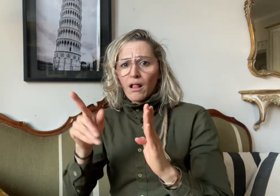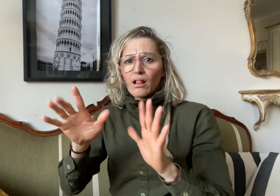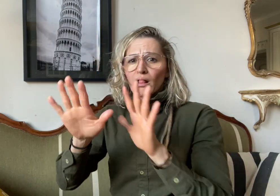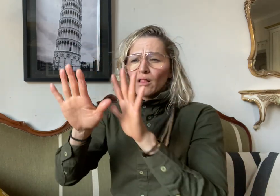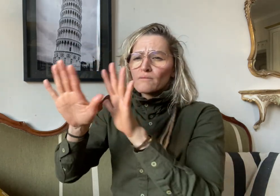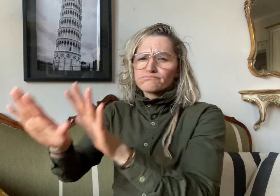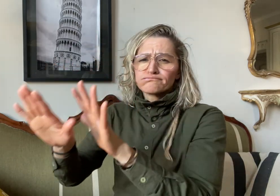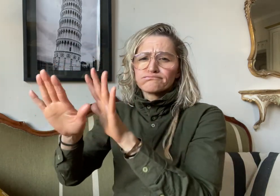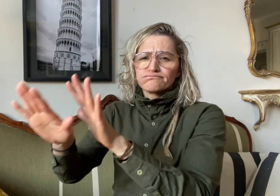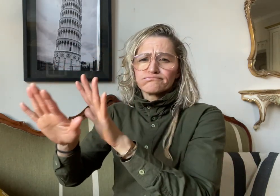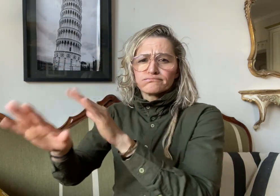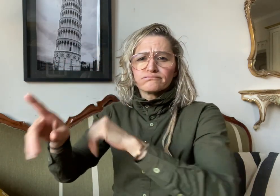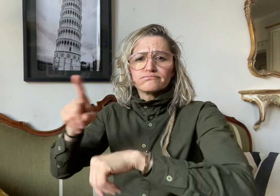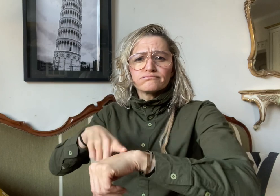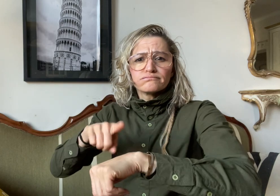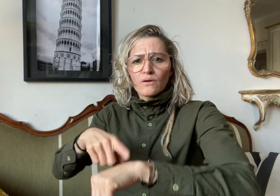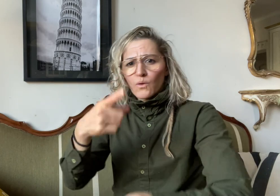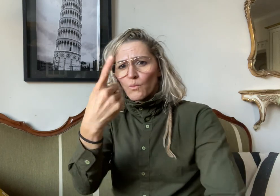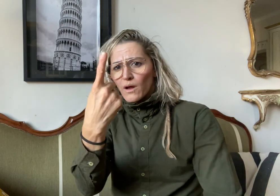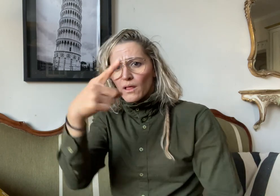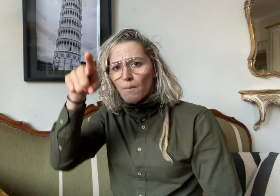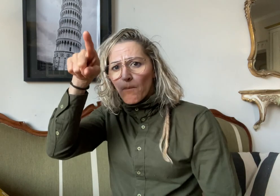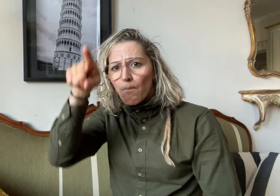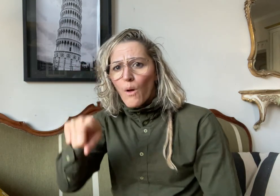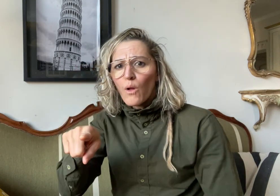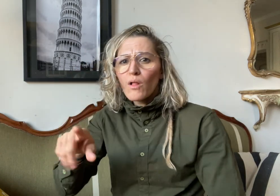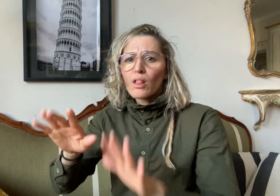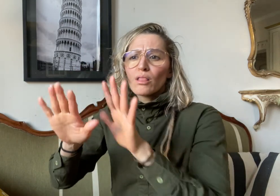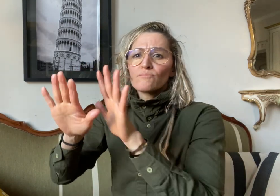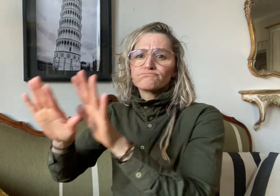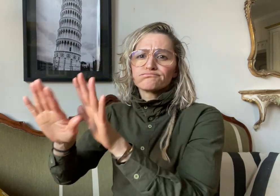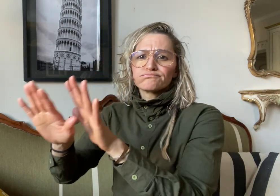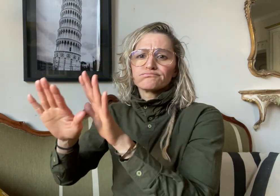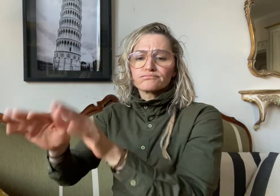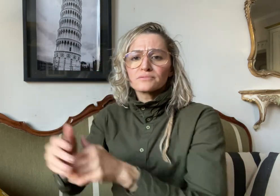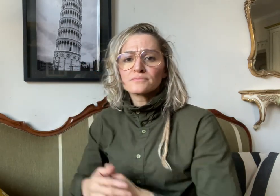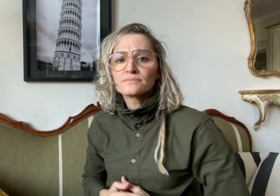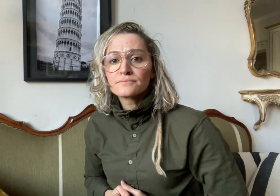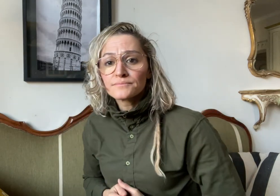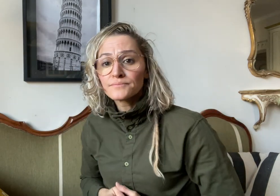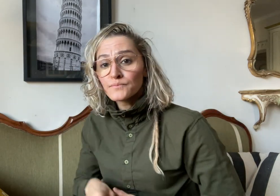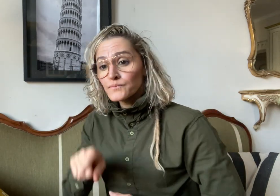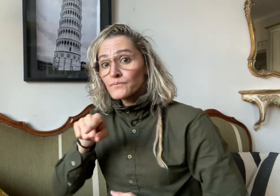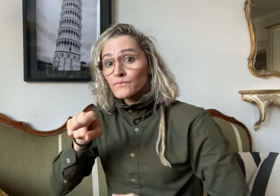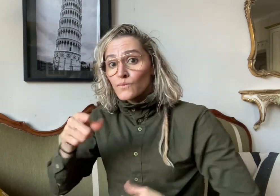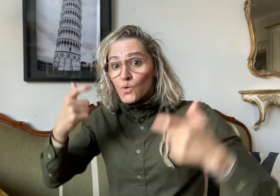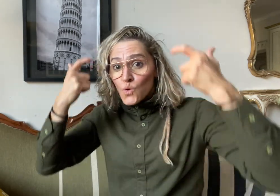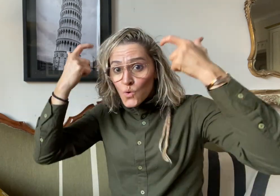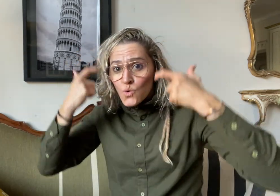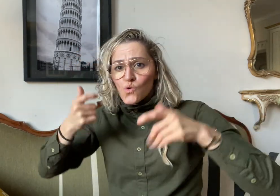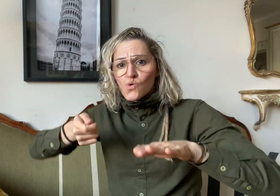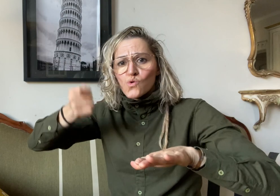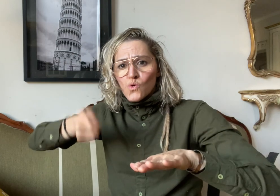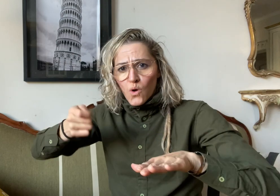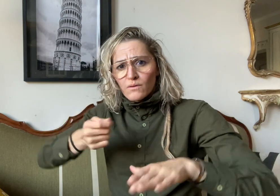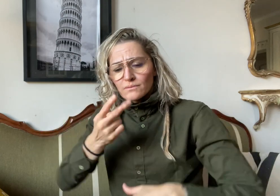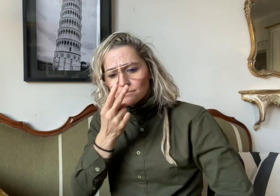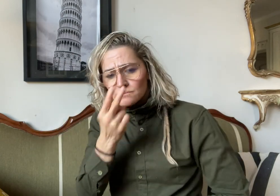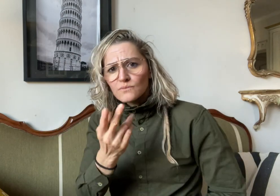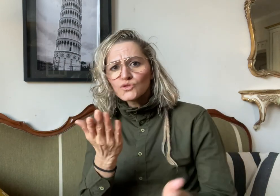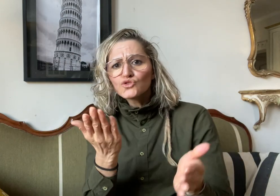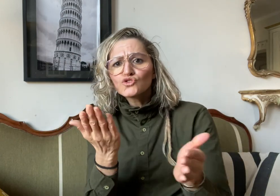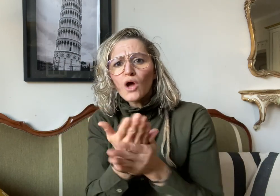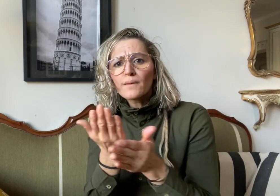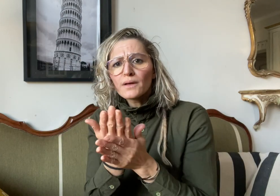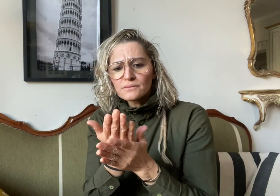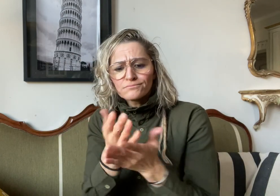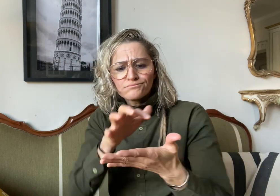taken to the hospital and stayed there for nearly one month.